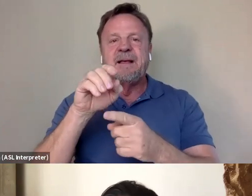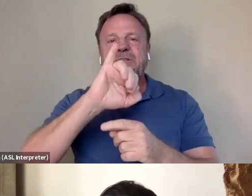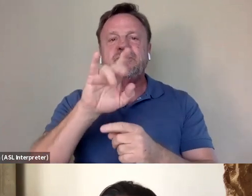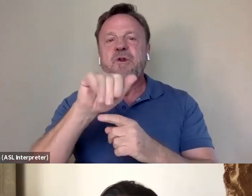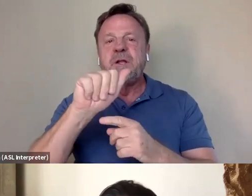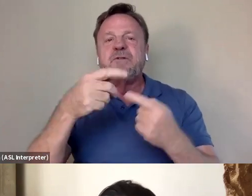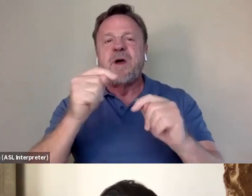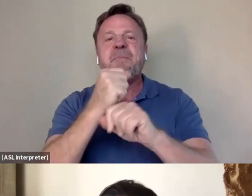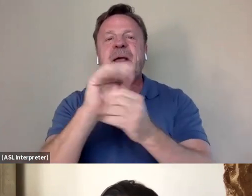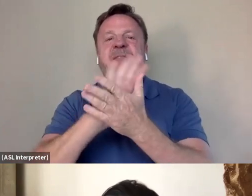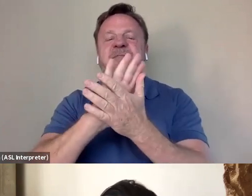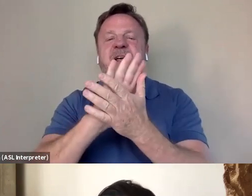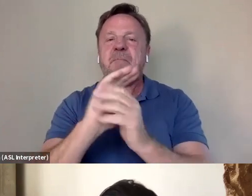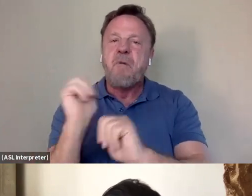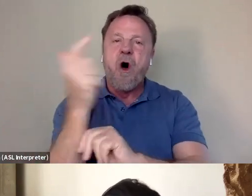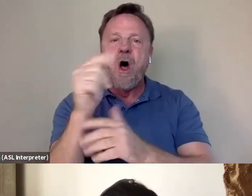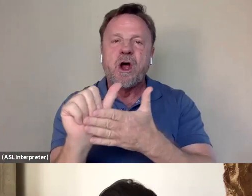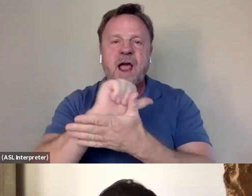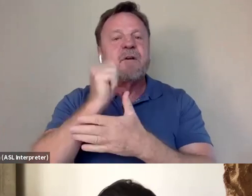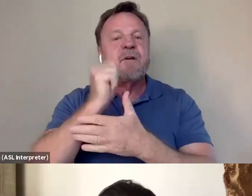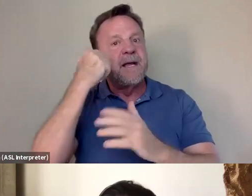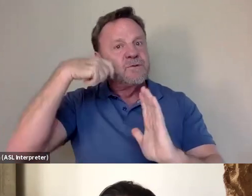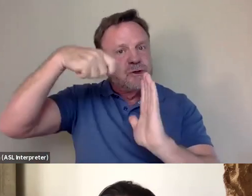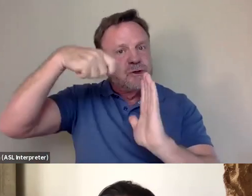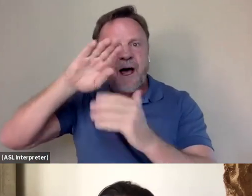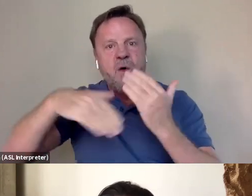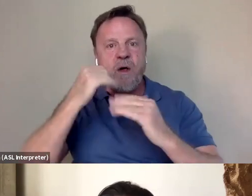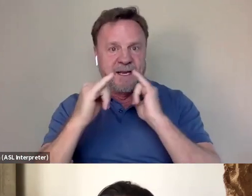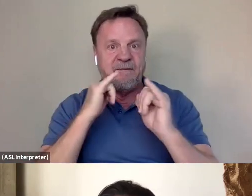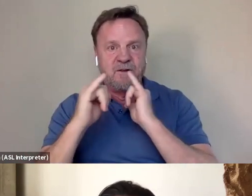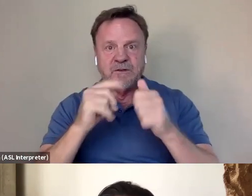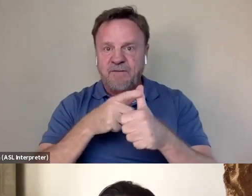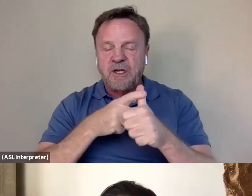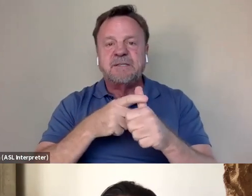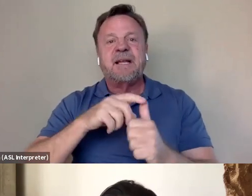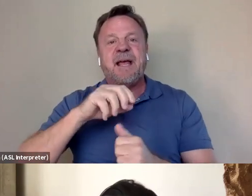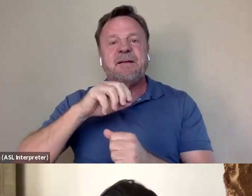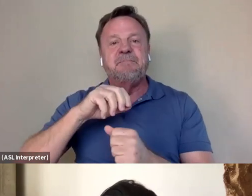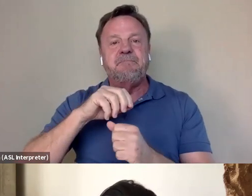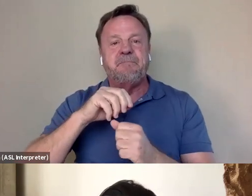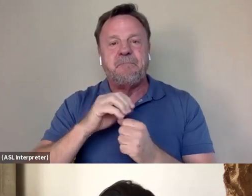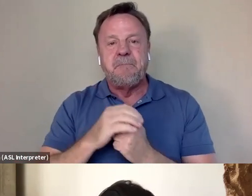because originally, you know, we shot all the interviews and Julia would constantly- In full...